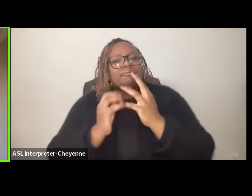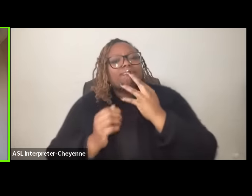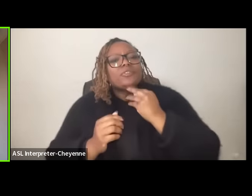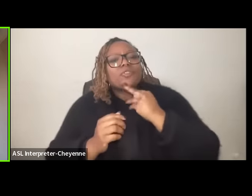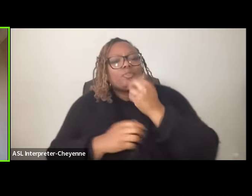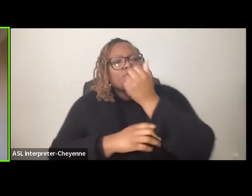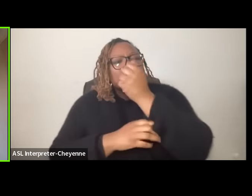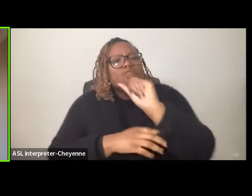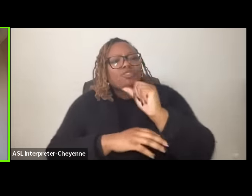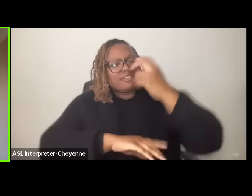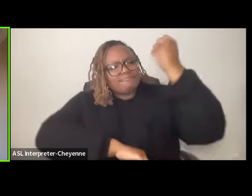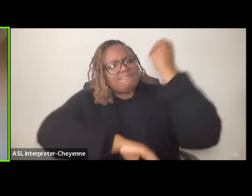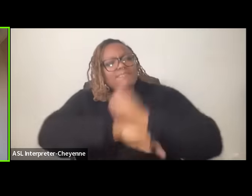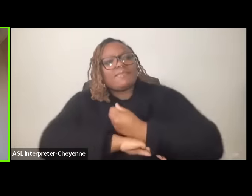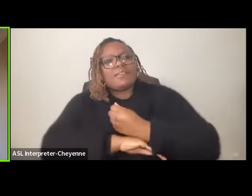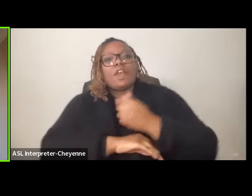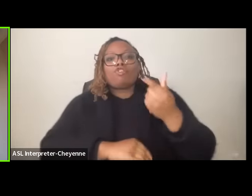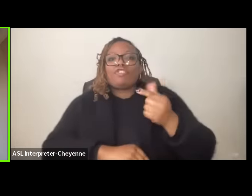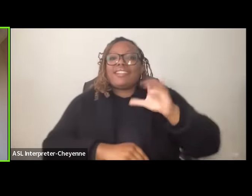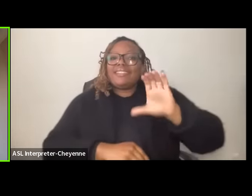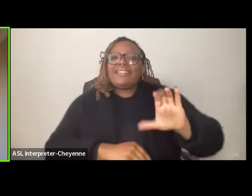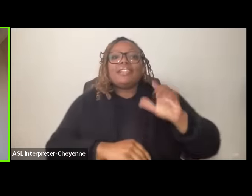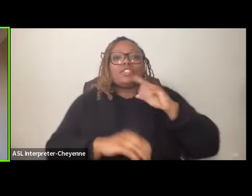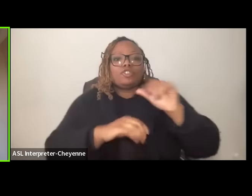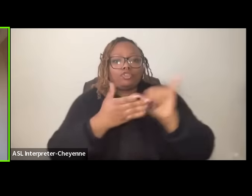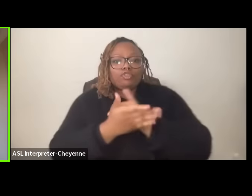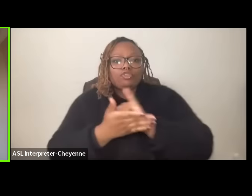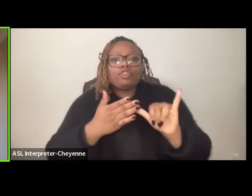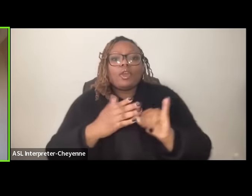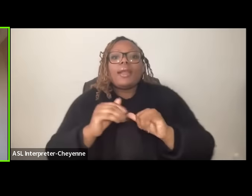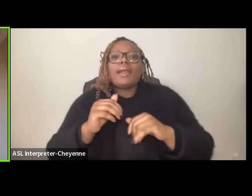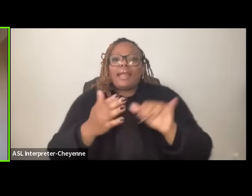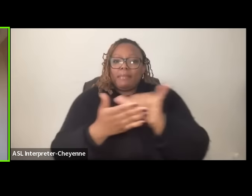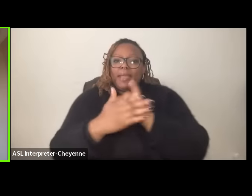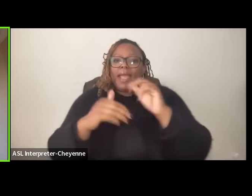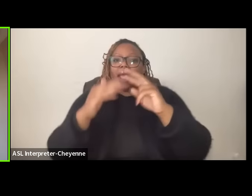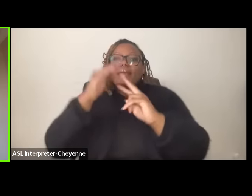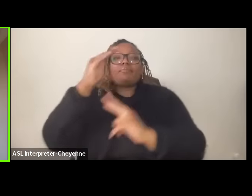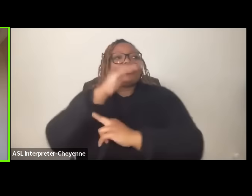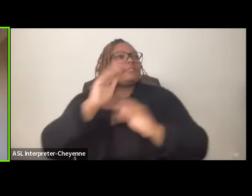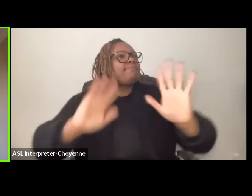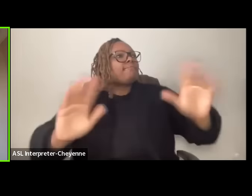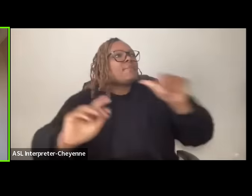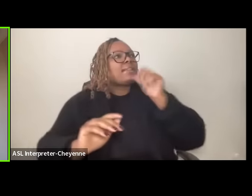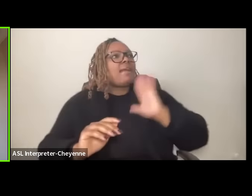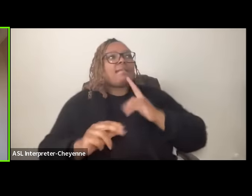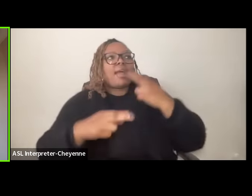the Statue of Liberty and the Manhattan Bridge insisting not in our name and that never again